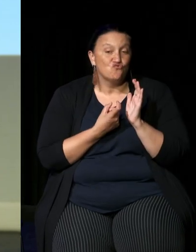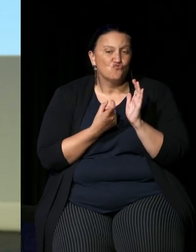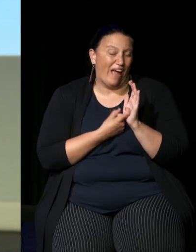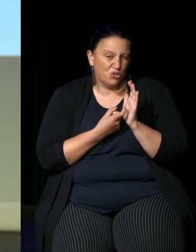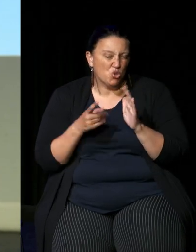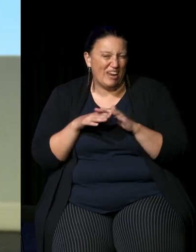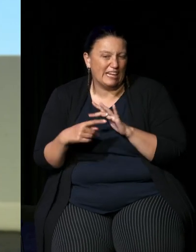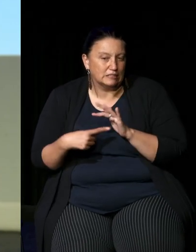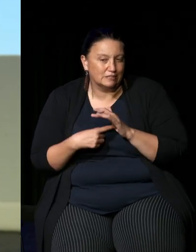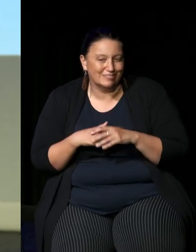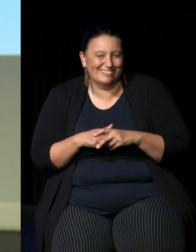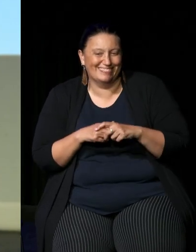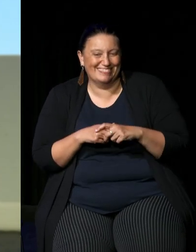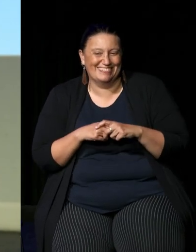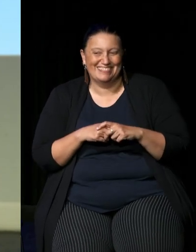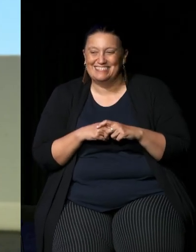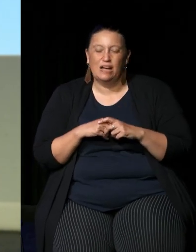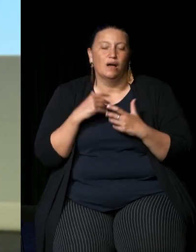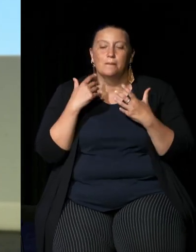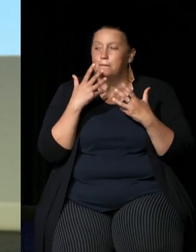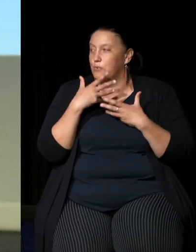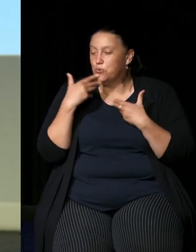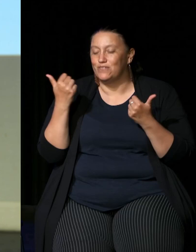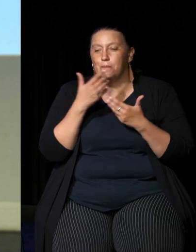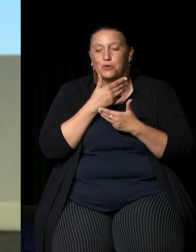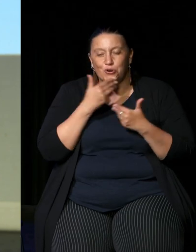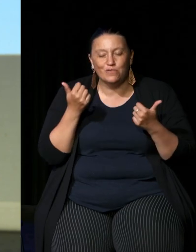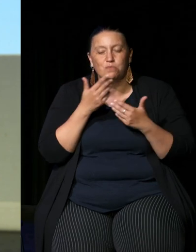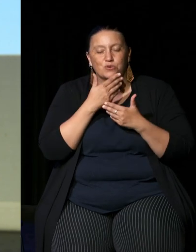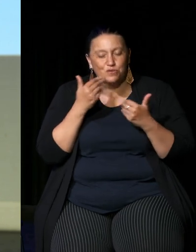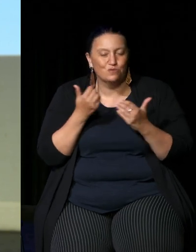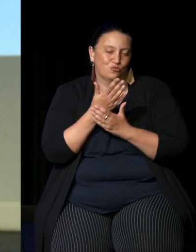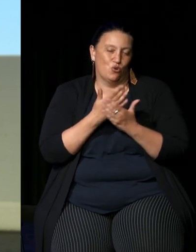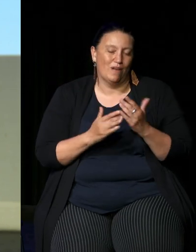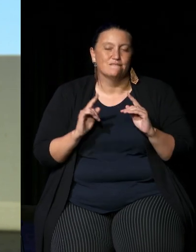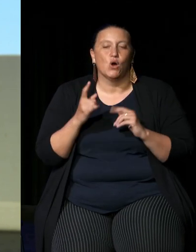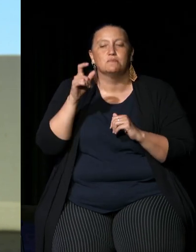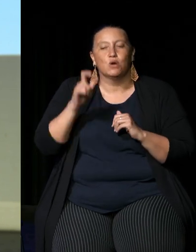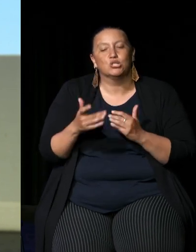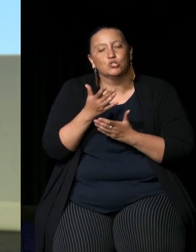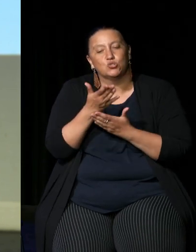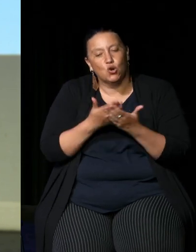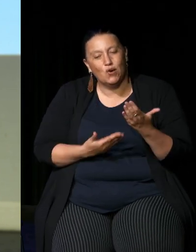to it's got lots of Beautiful Stories first person stories and conversations uh so that's